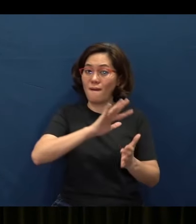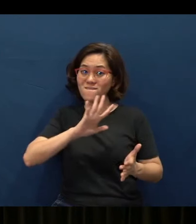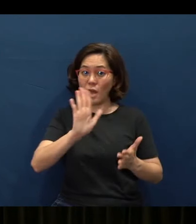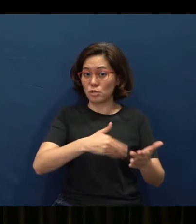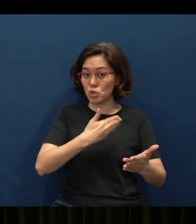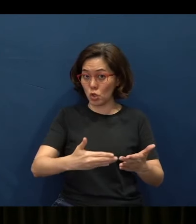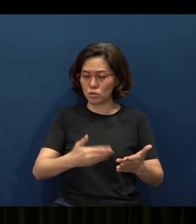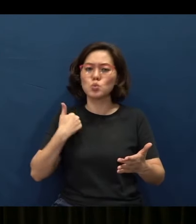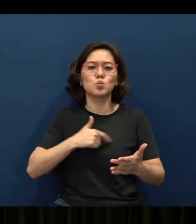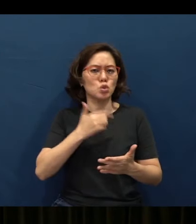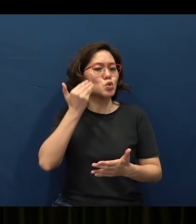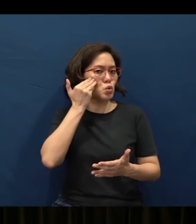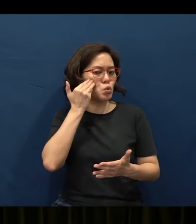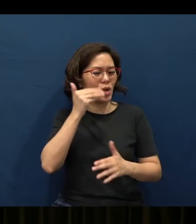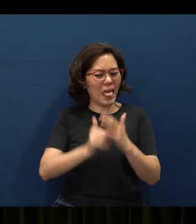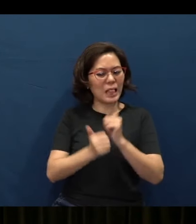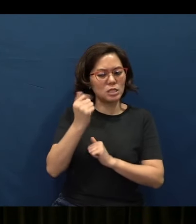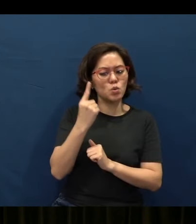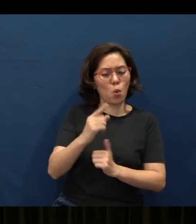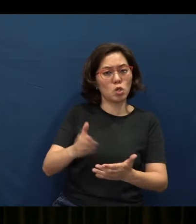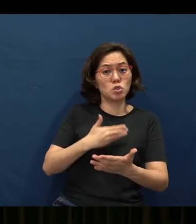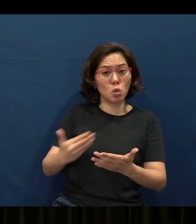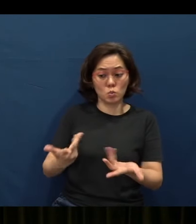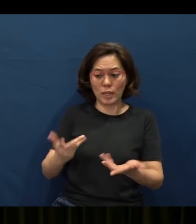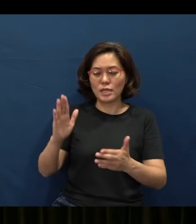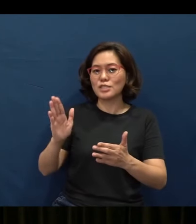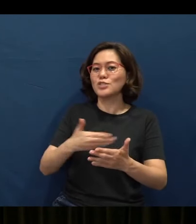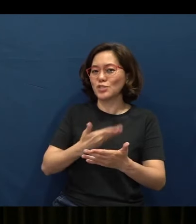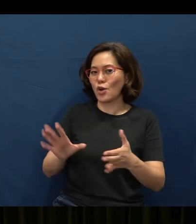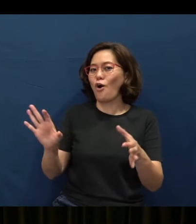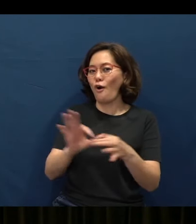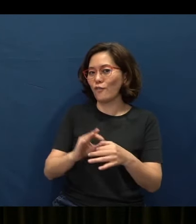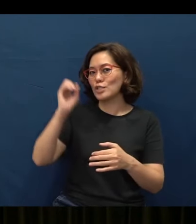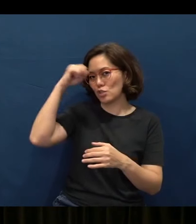of which we know that at least one of those songs could be the Song of Solomon, also found in the Bible.